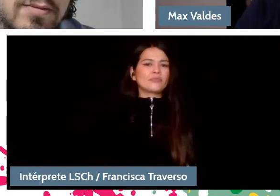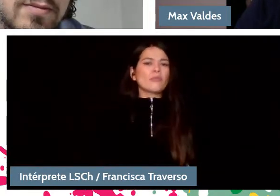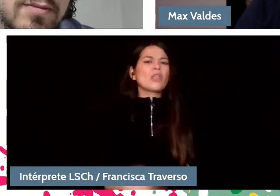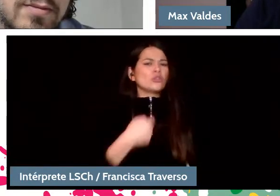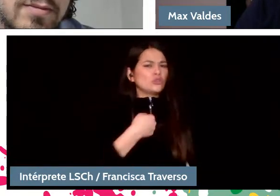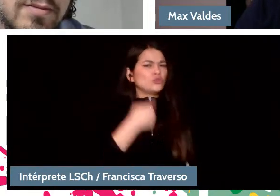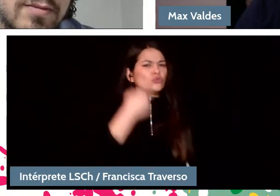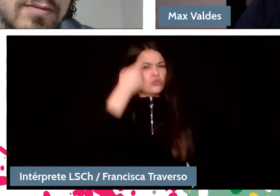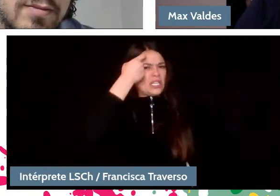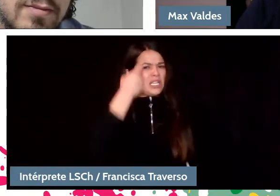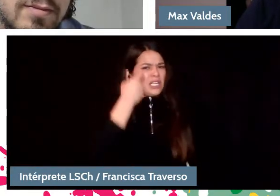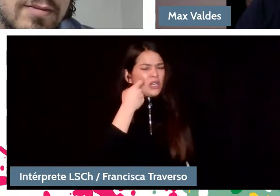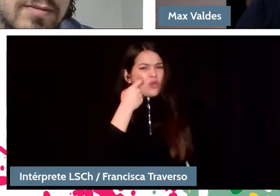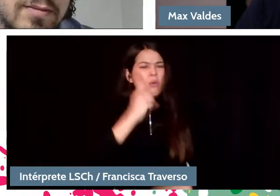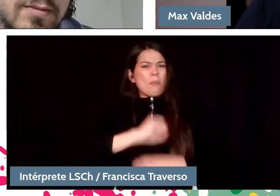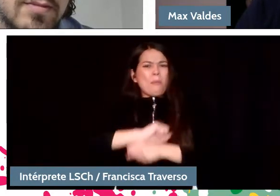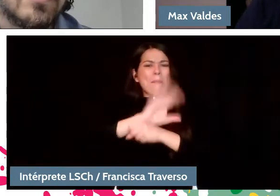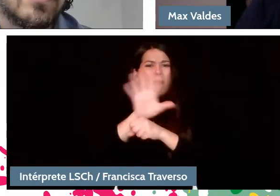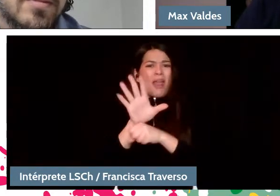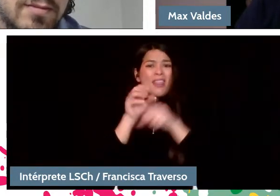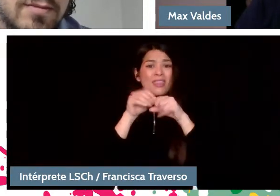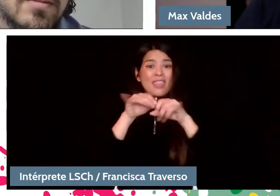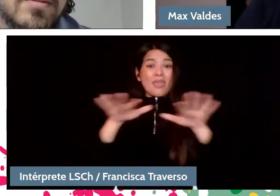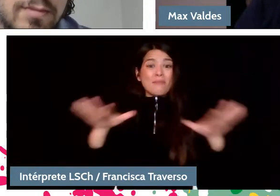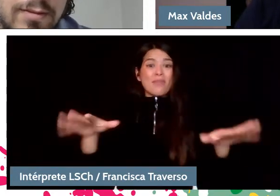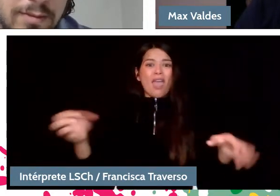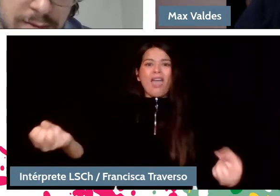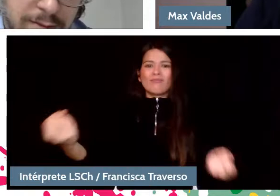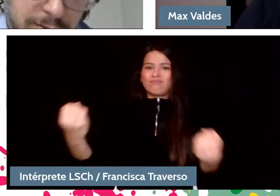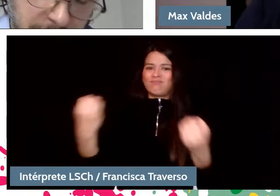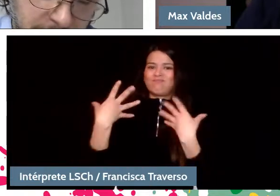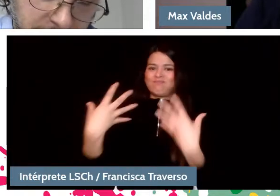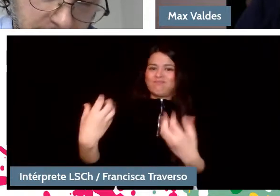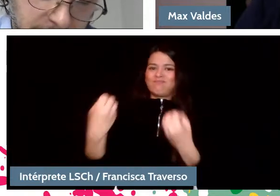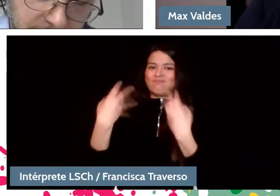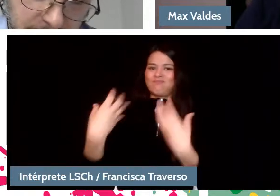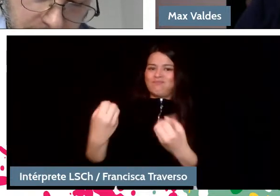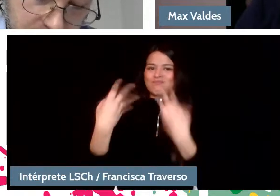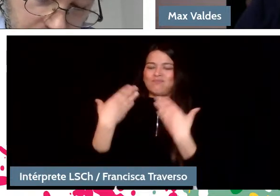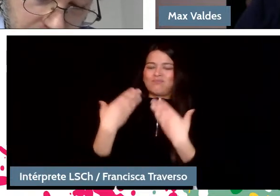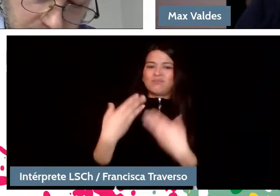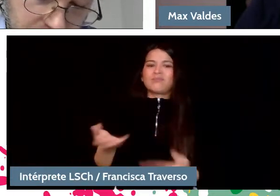a little more humble in every way: in the face of the fragility of life,